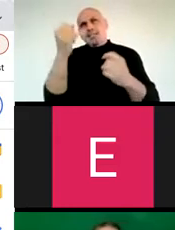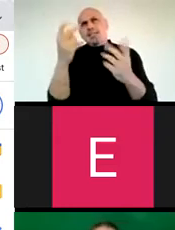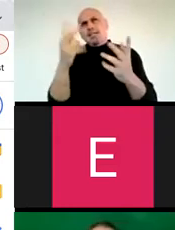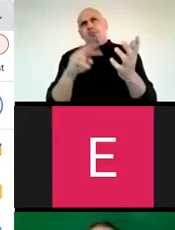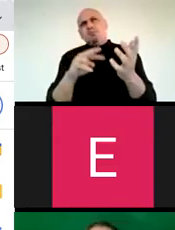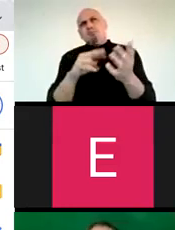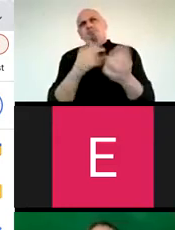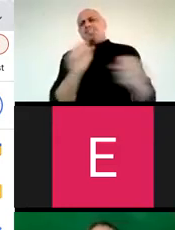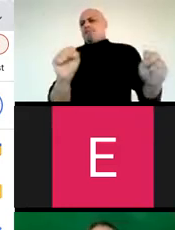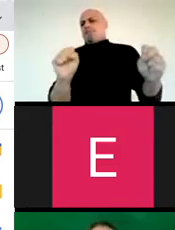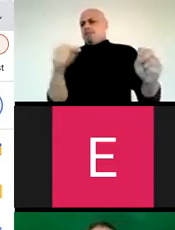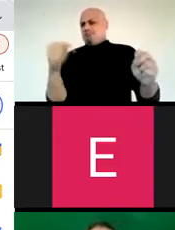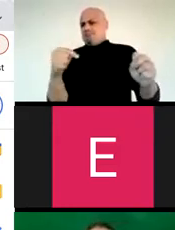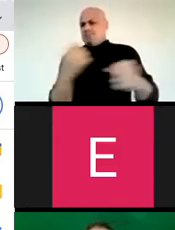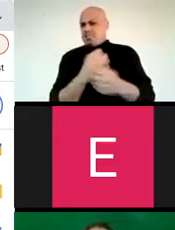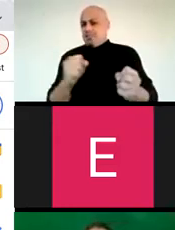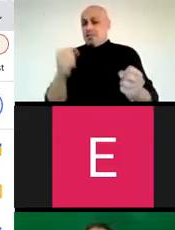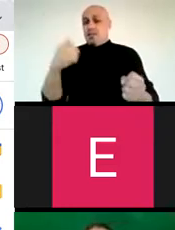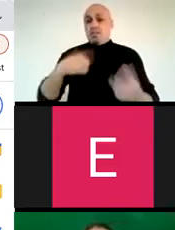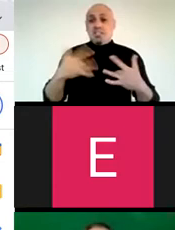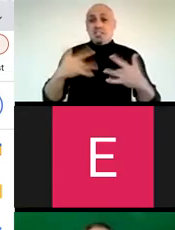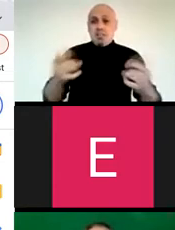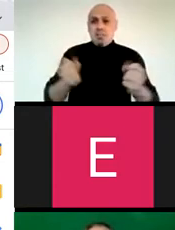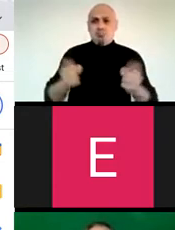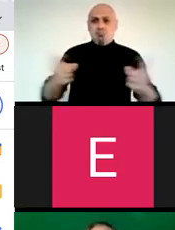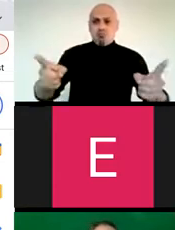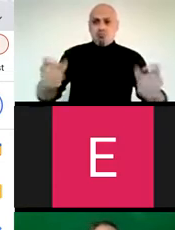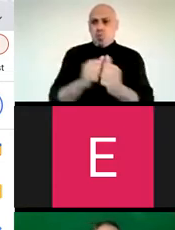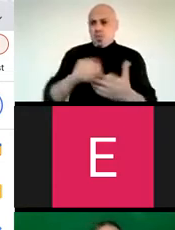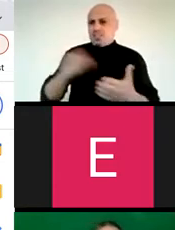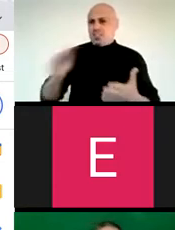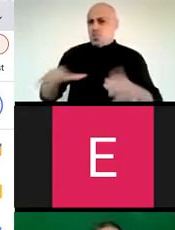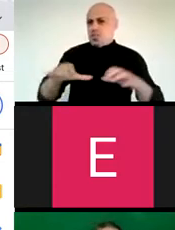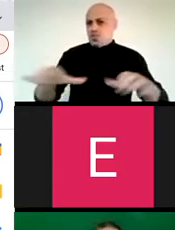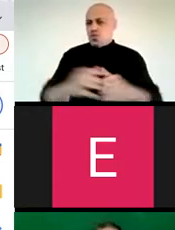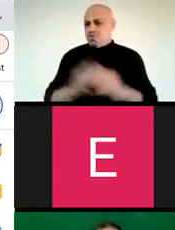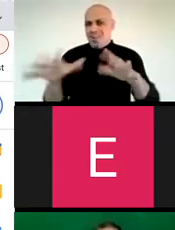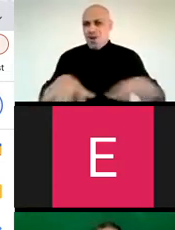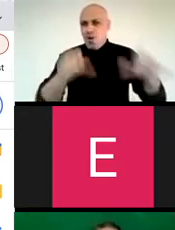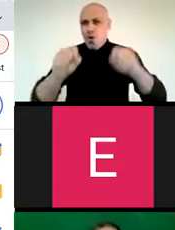was thinking about these ideas of safety—I do a lot of improvisation musically with my students.